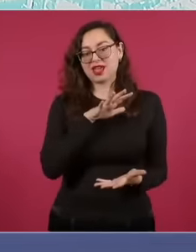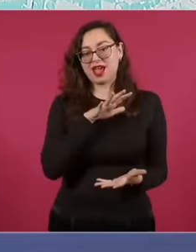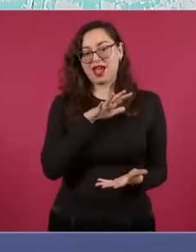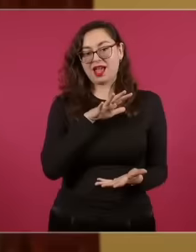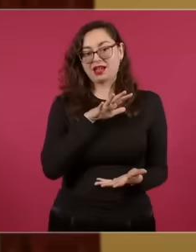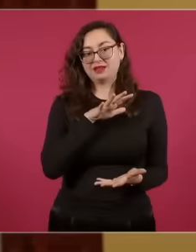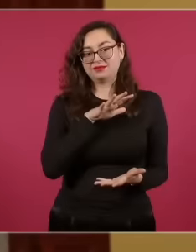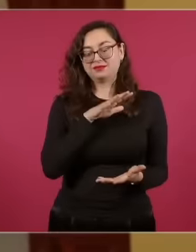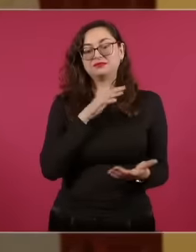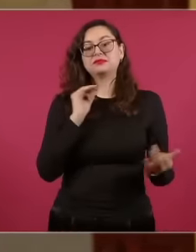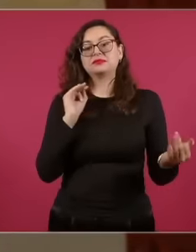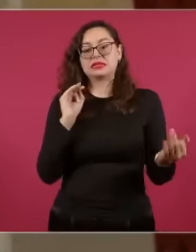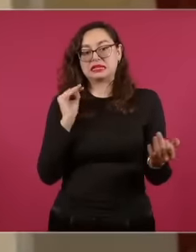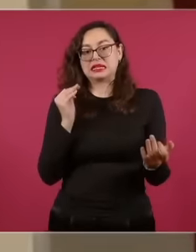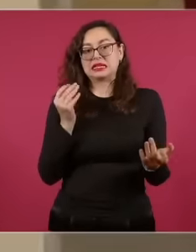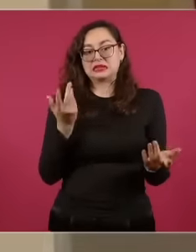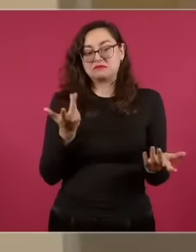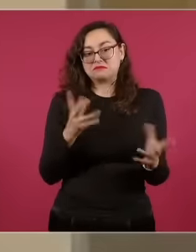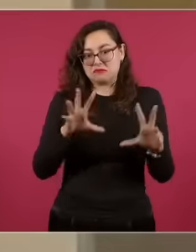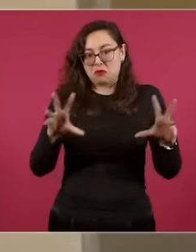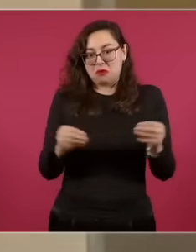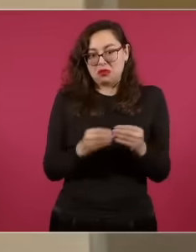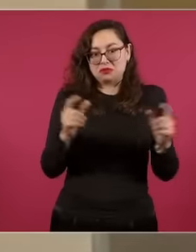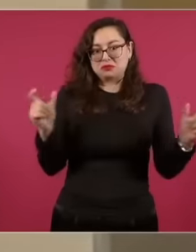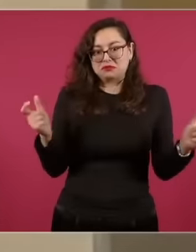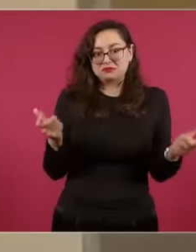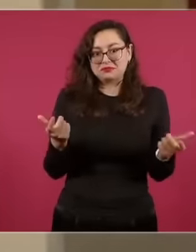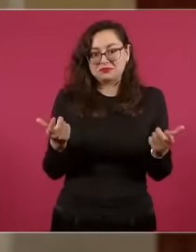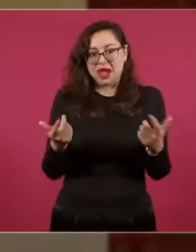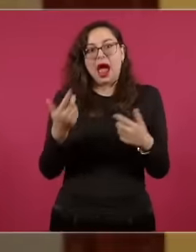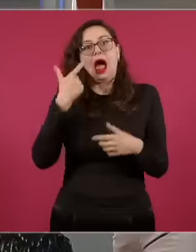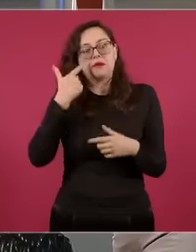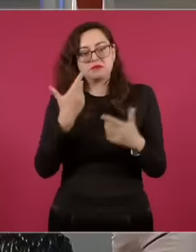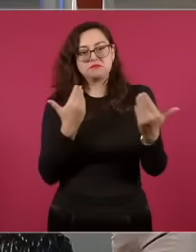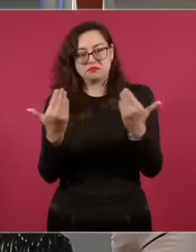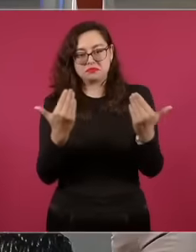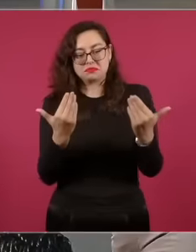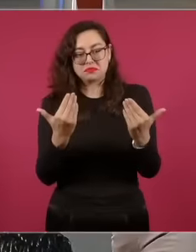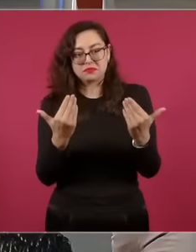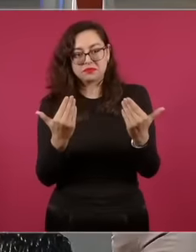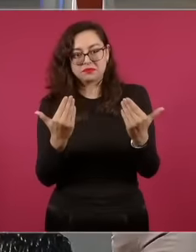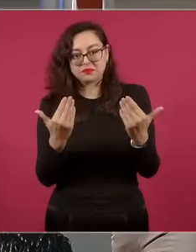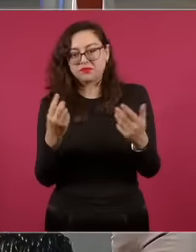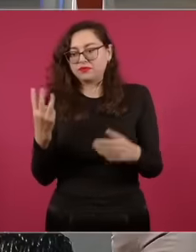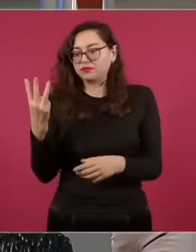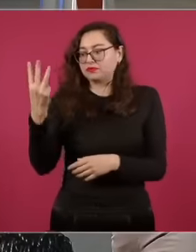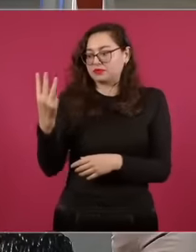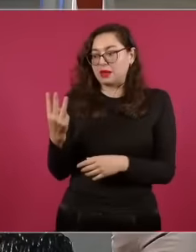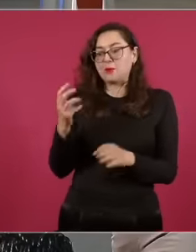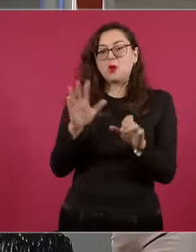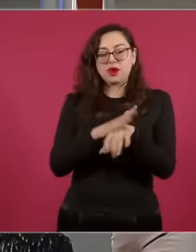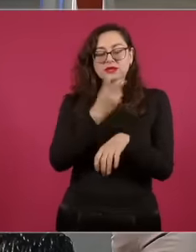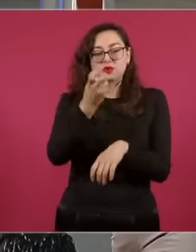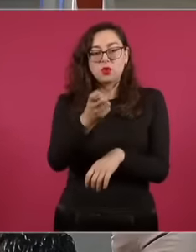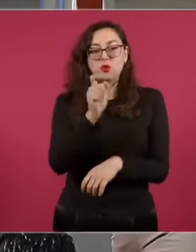closest to the integer if we go back to the previous one that is why the decimals matter What are the